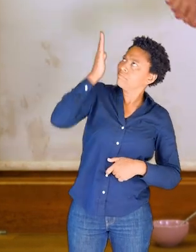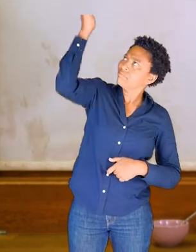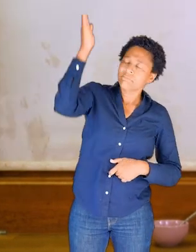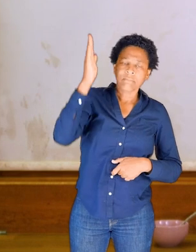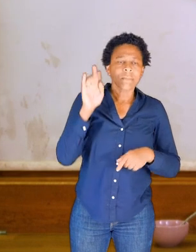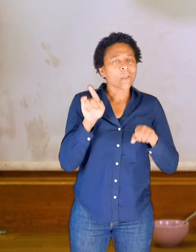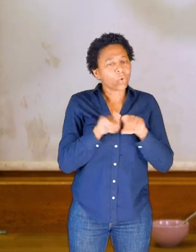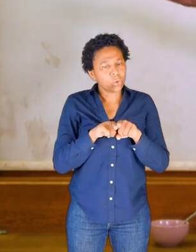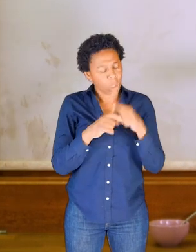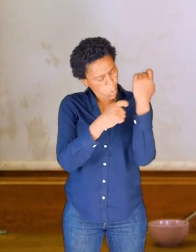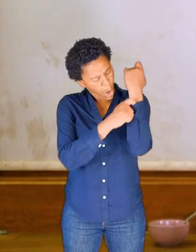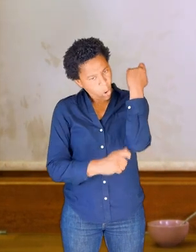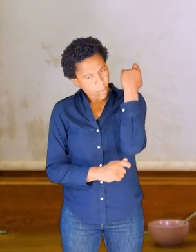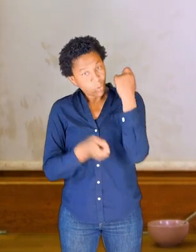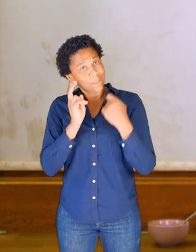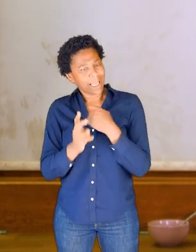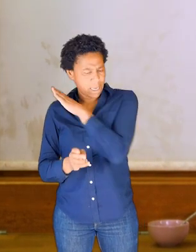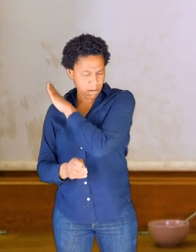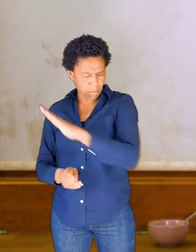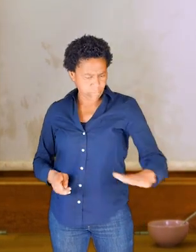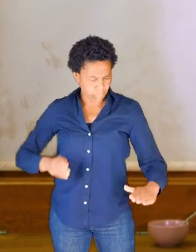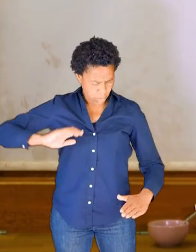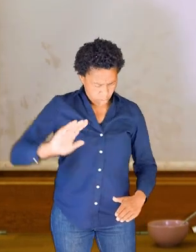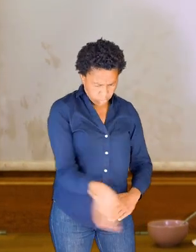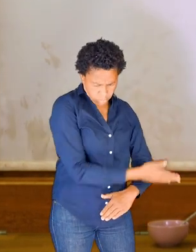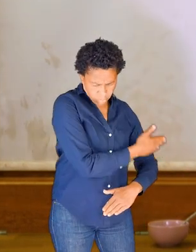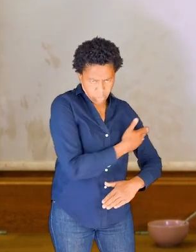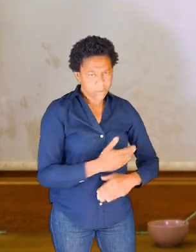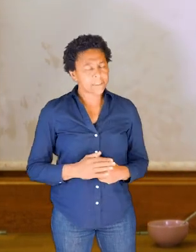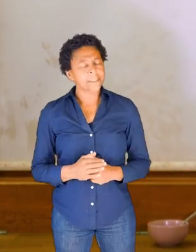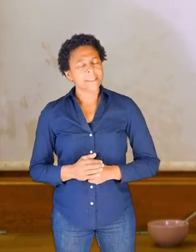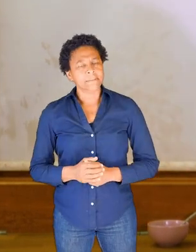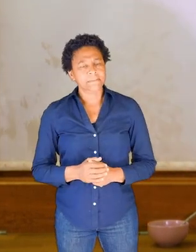Also our long bones slicing and cutting through space.